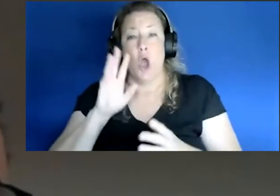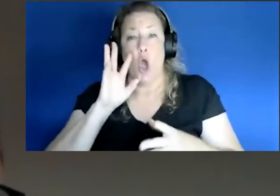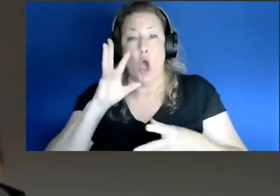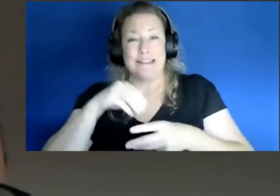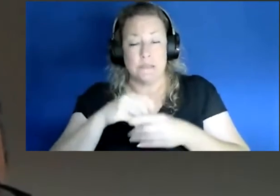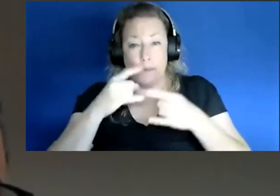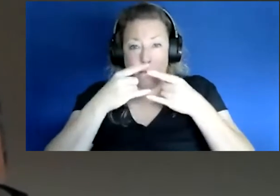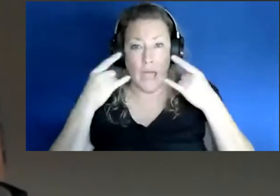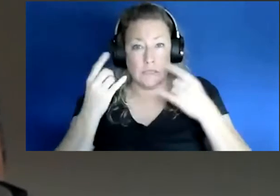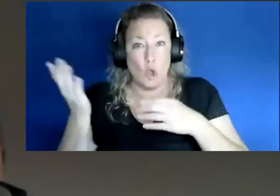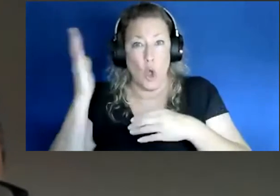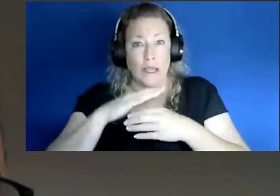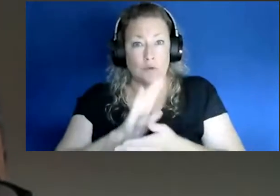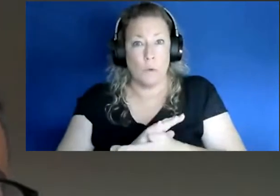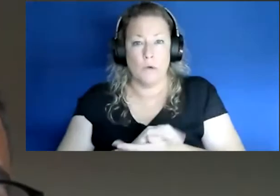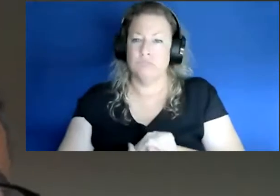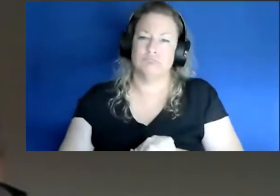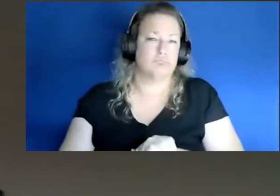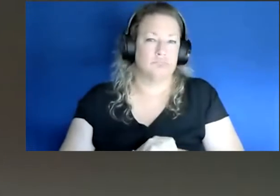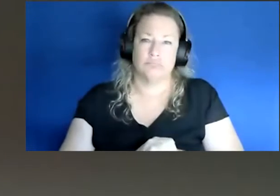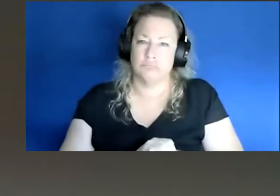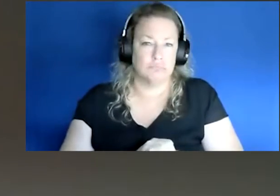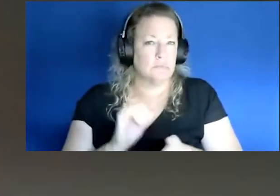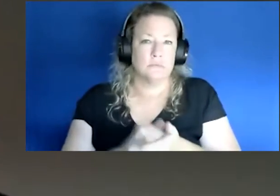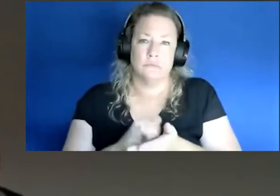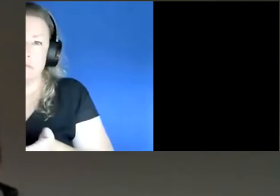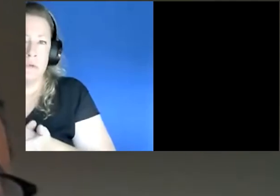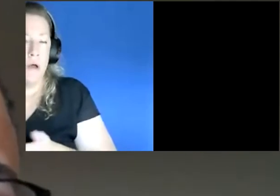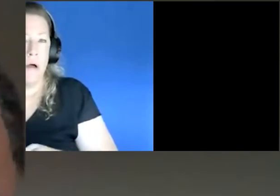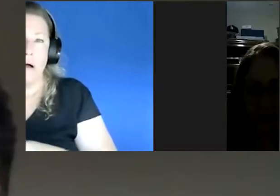day at school, it's just it's just improbable, you know, it's hard they want to take it off.